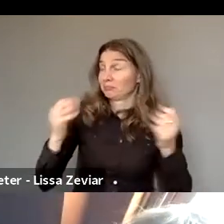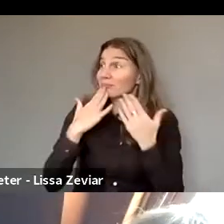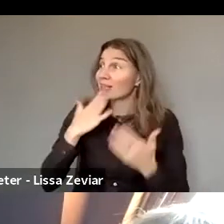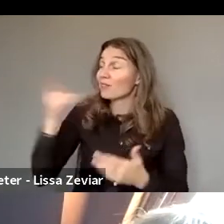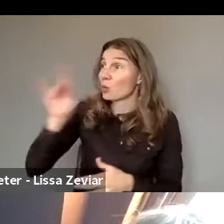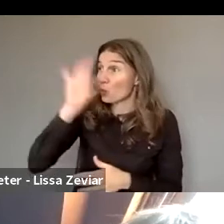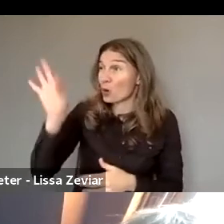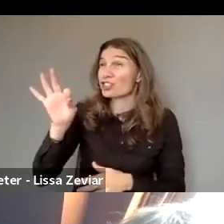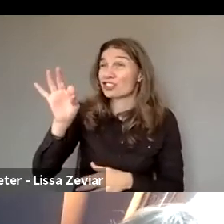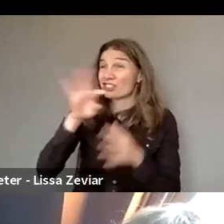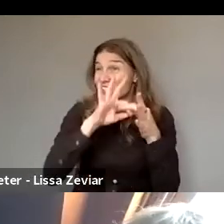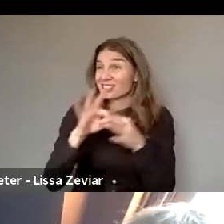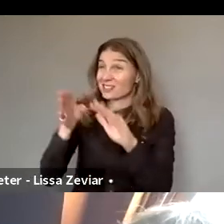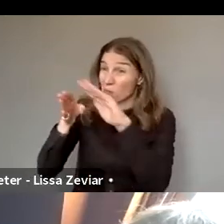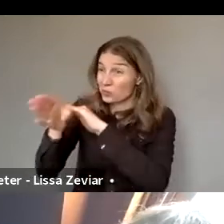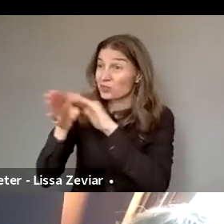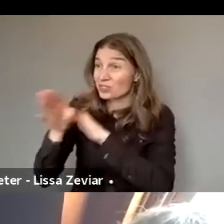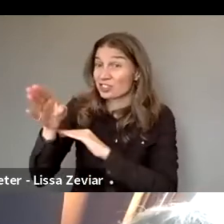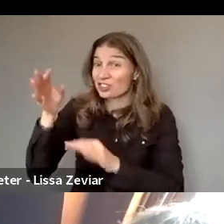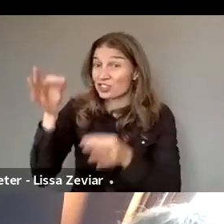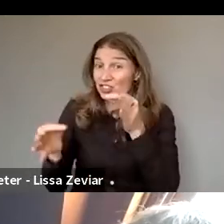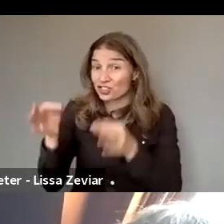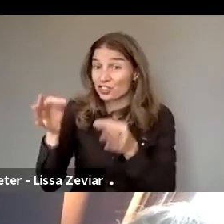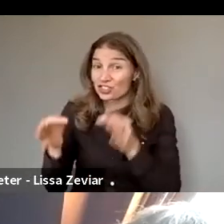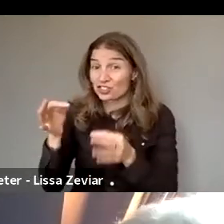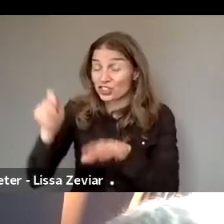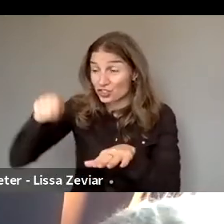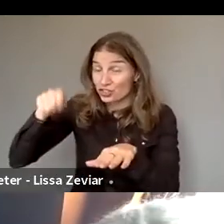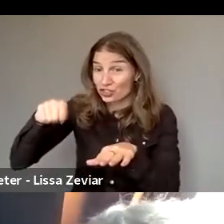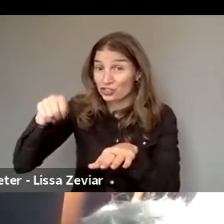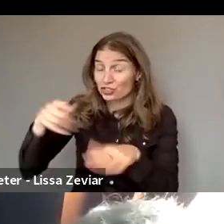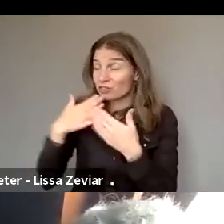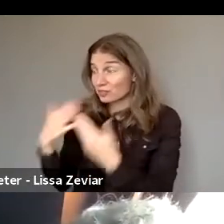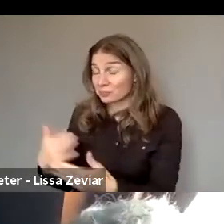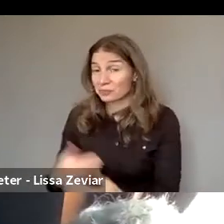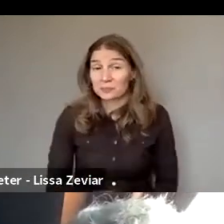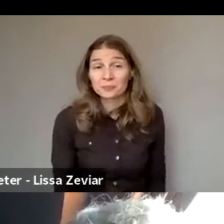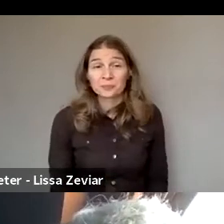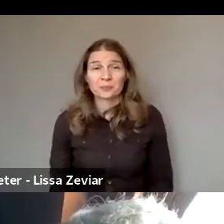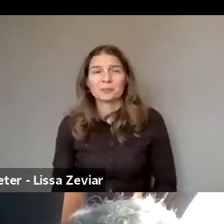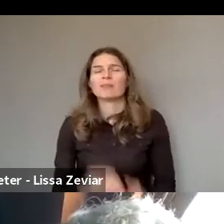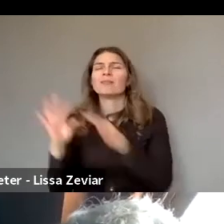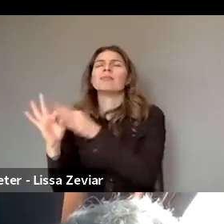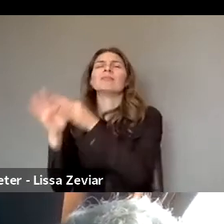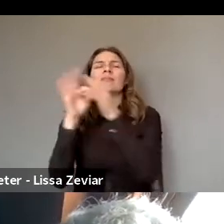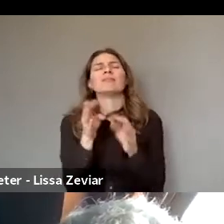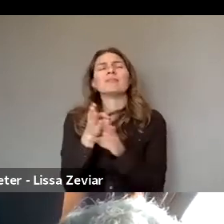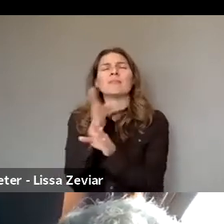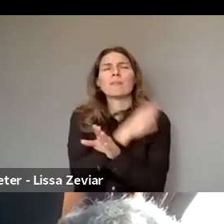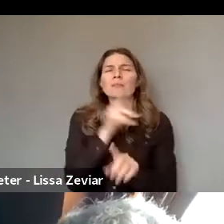In relation with the previous question we're going to... We're going to try to collect information,